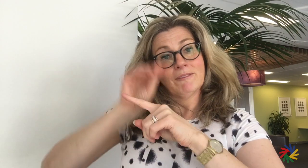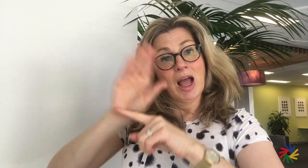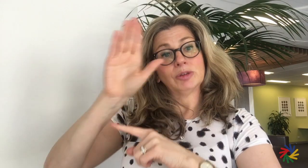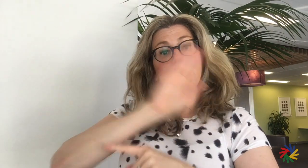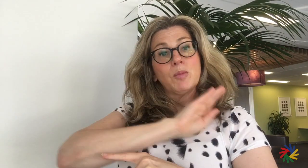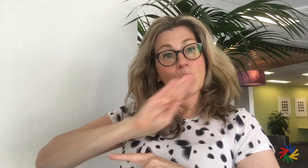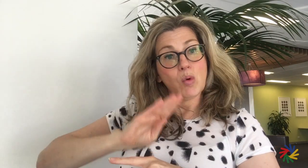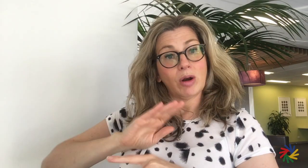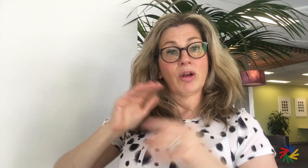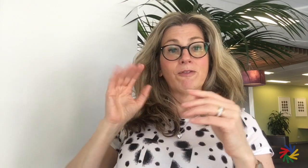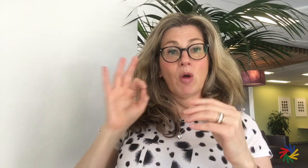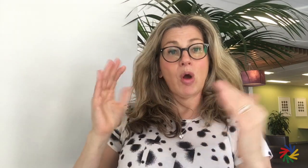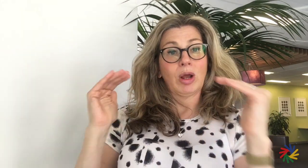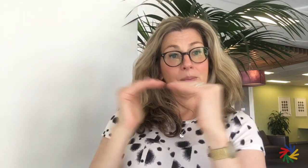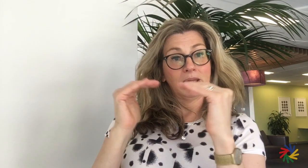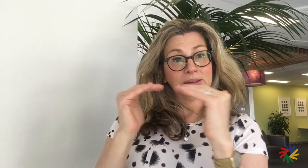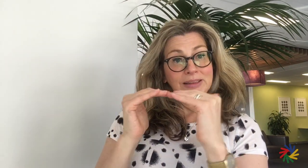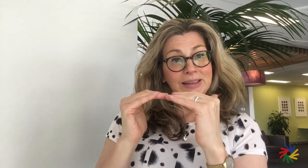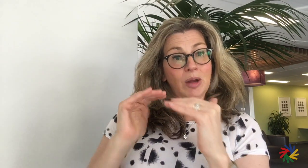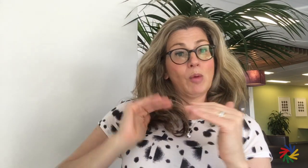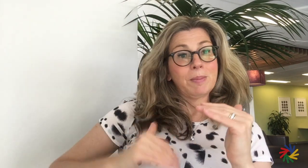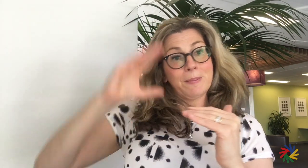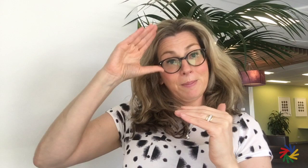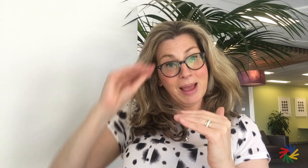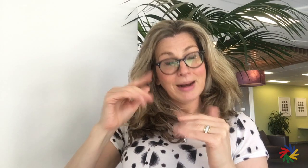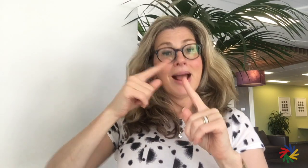will include the provision of advice to the board on recommended initiatives